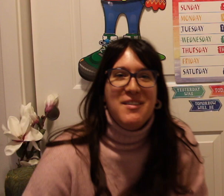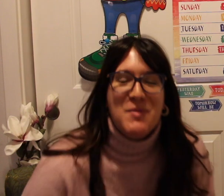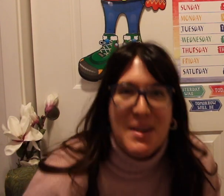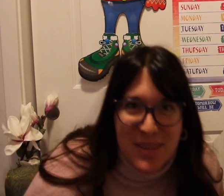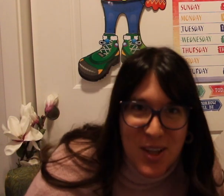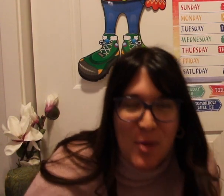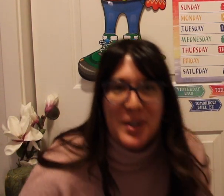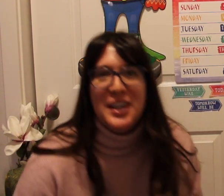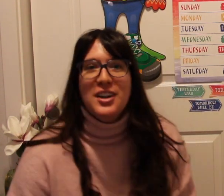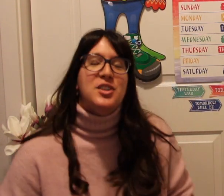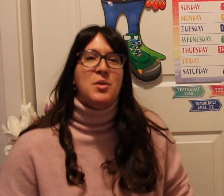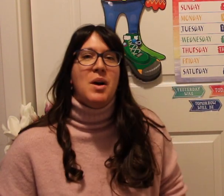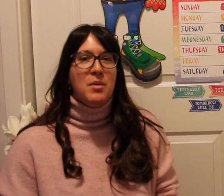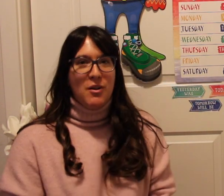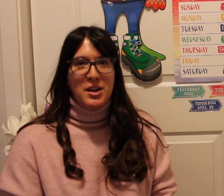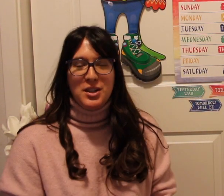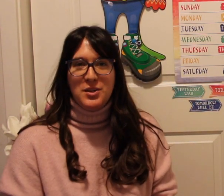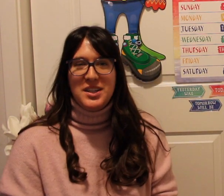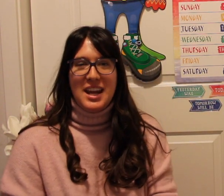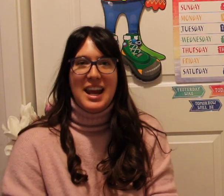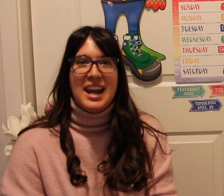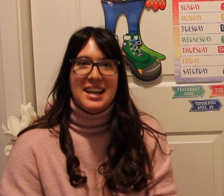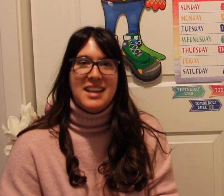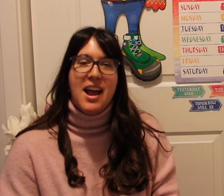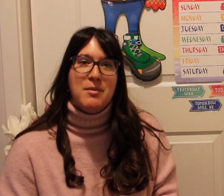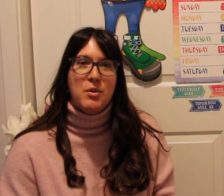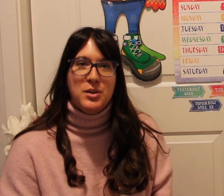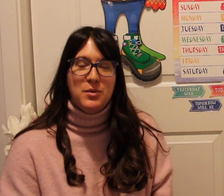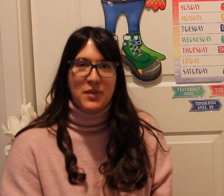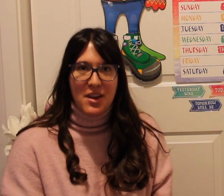everyone miss Halbert here so what we're going to do today is I'm going to film